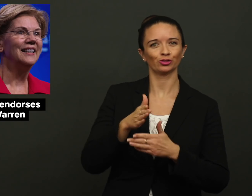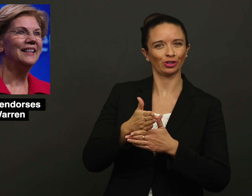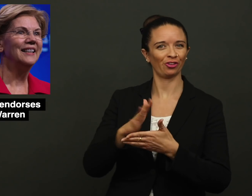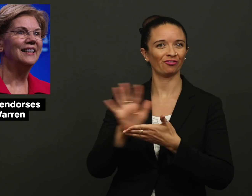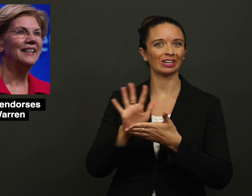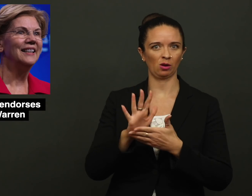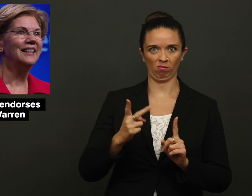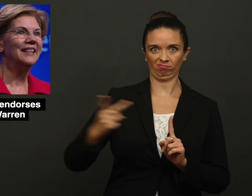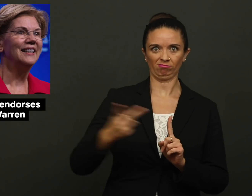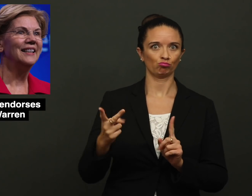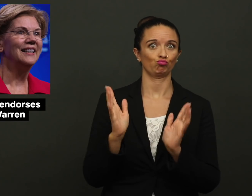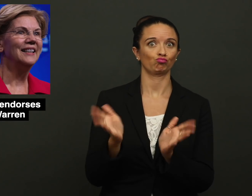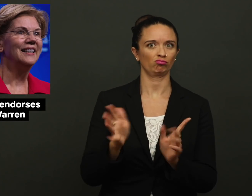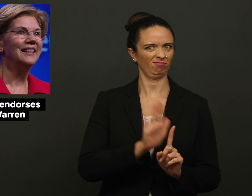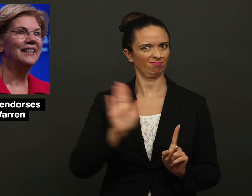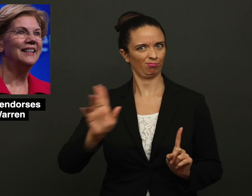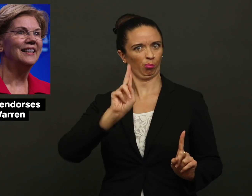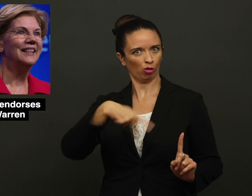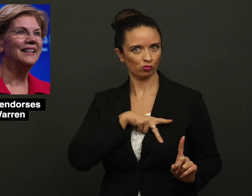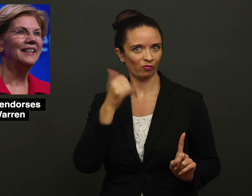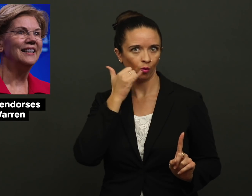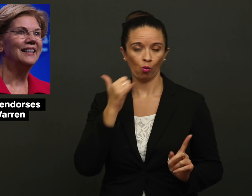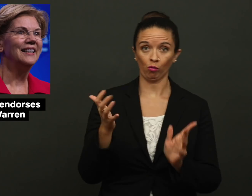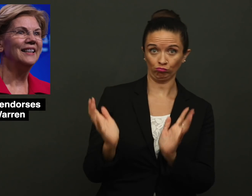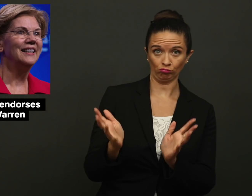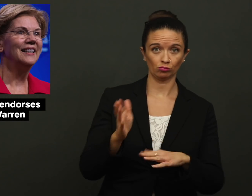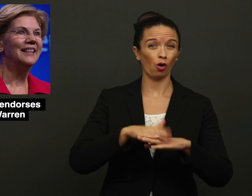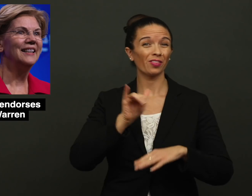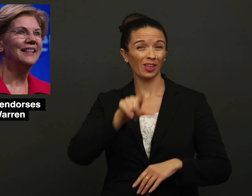shared a video of her talking to Sen. Warren through their personal phones.